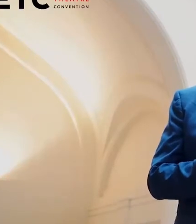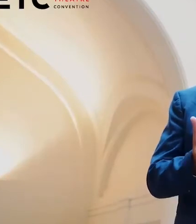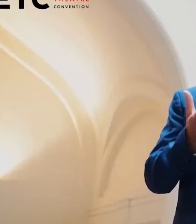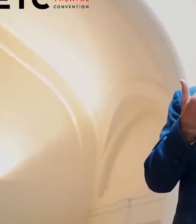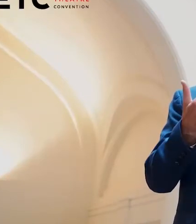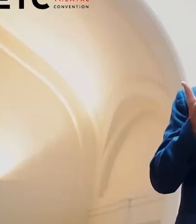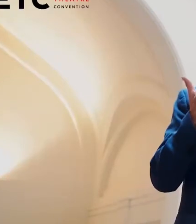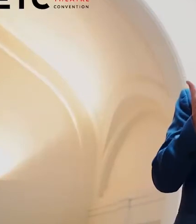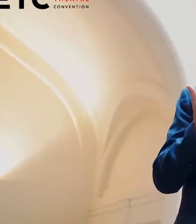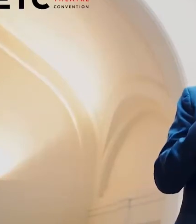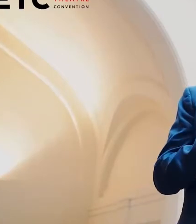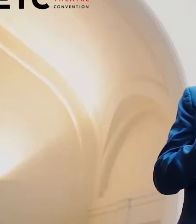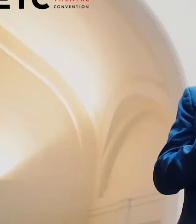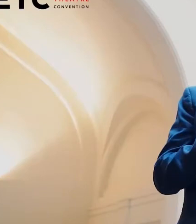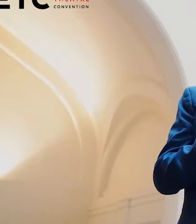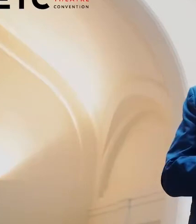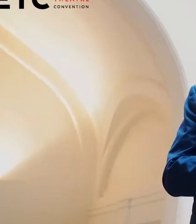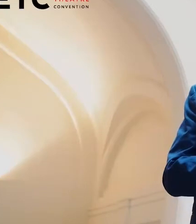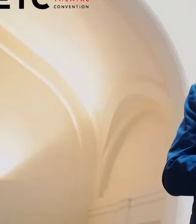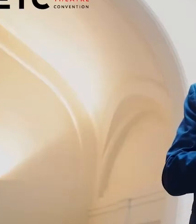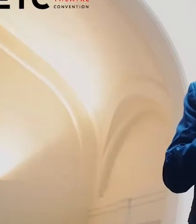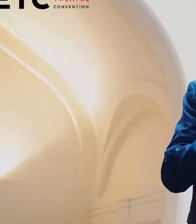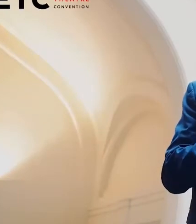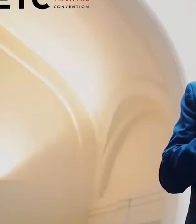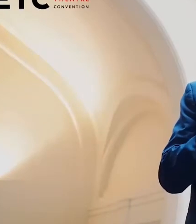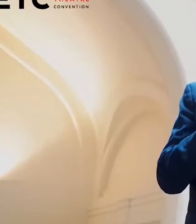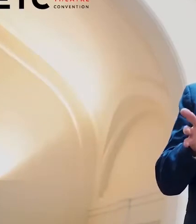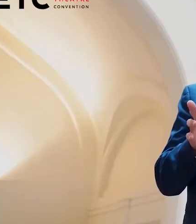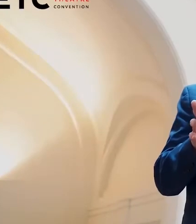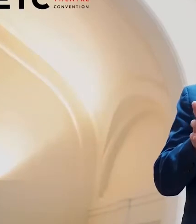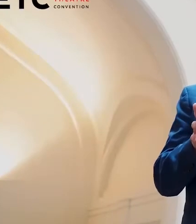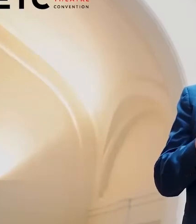we organized the Young Europe Festival, To:gather